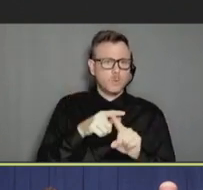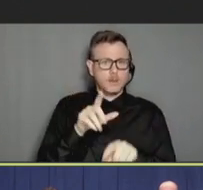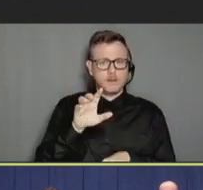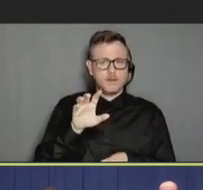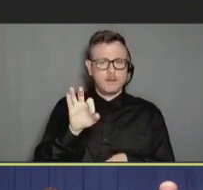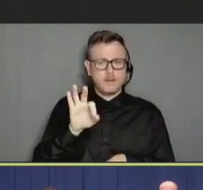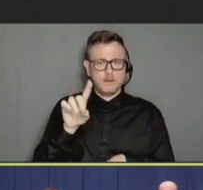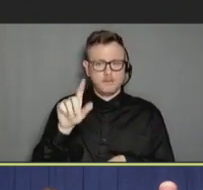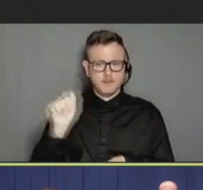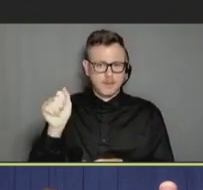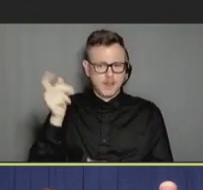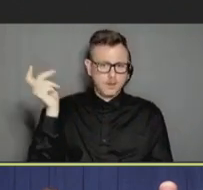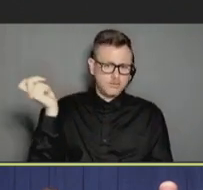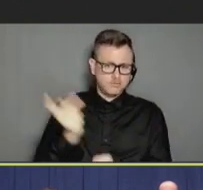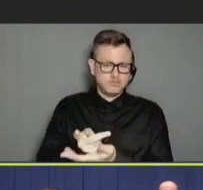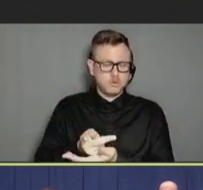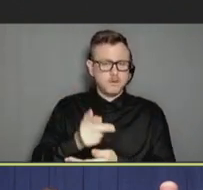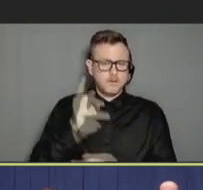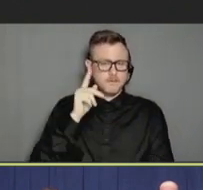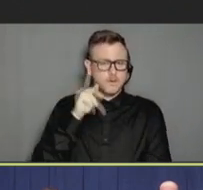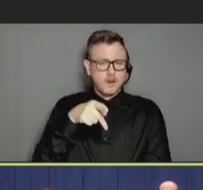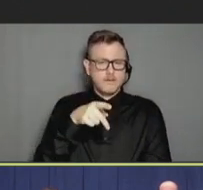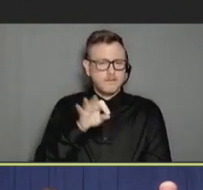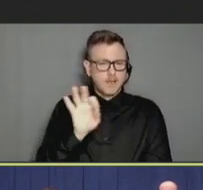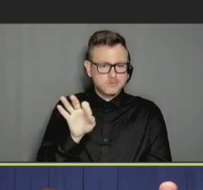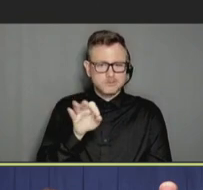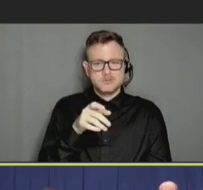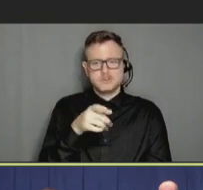if for approval of the Pfizer, Moderna, I have a [unintelligible] internal medicine